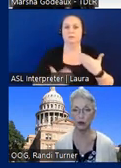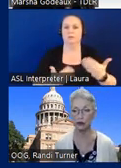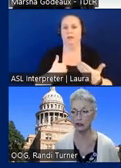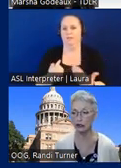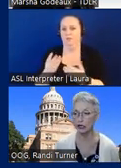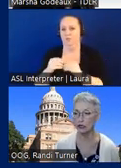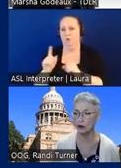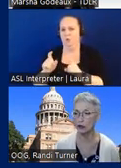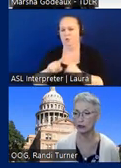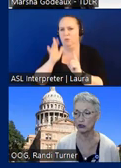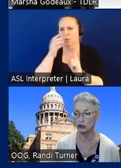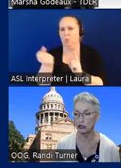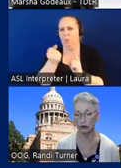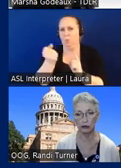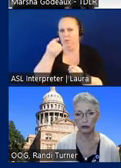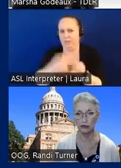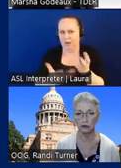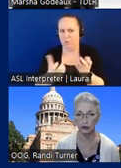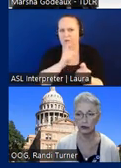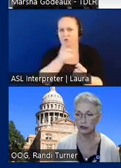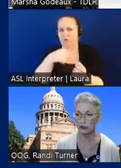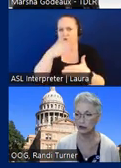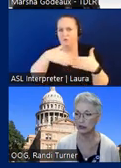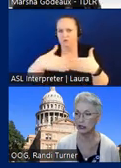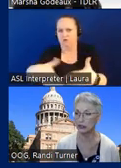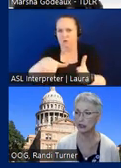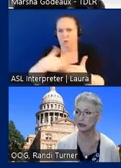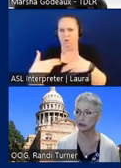those till the end i want to make sure you get through the rest of your yourself here